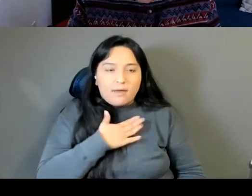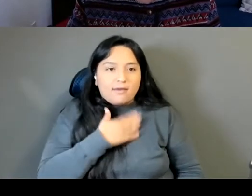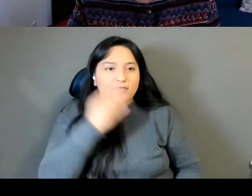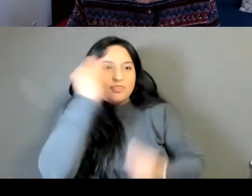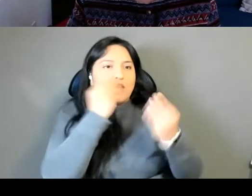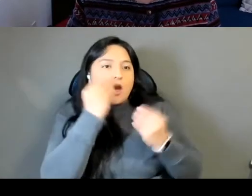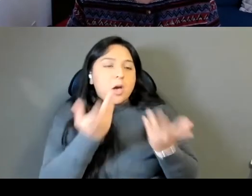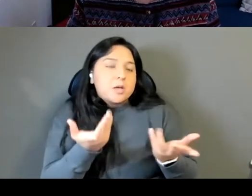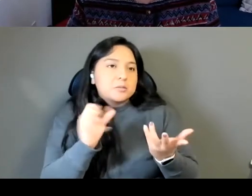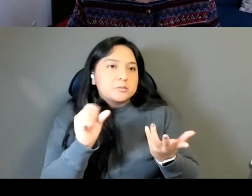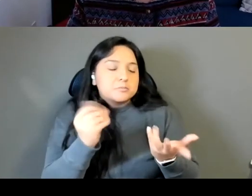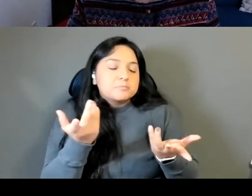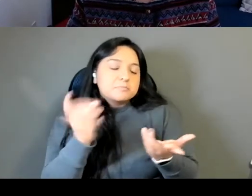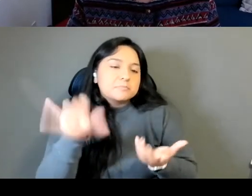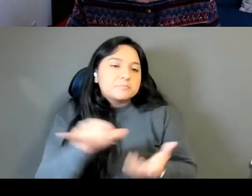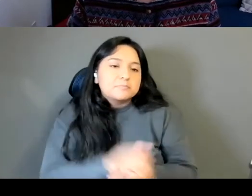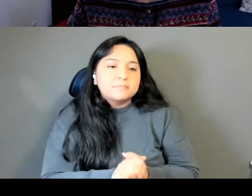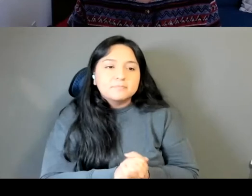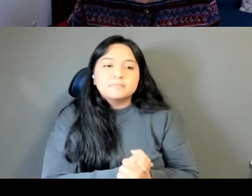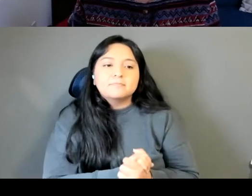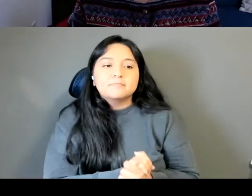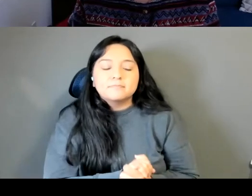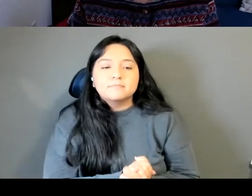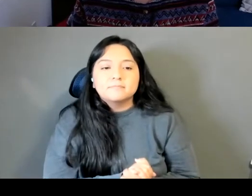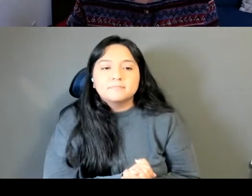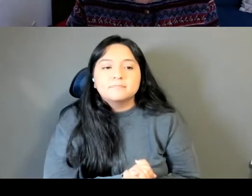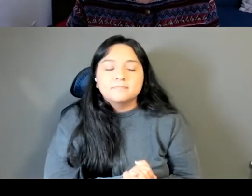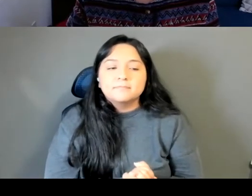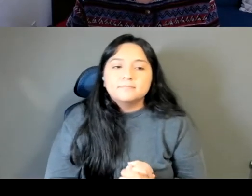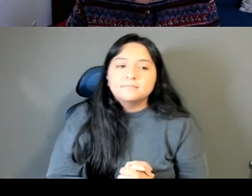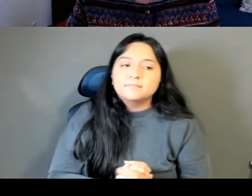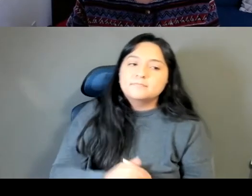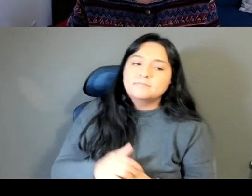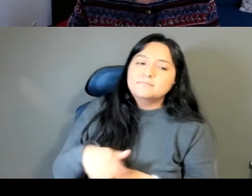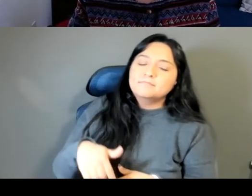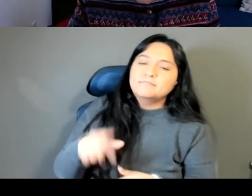Thirii Myo Kyaw Myint I'm gonna embarrass some of the audience members